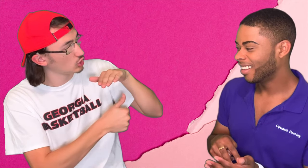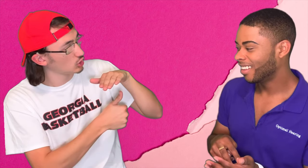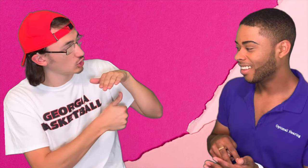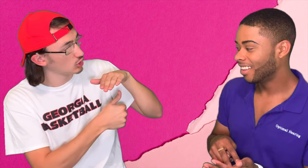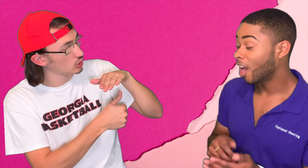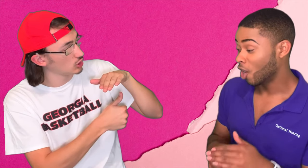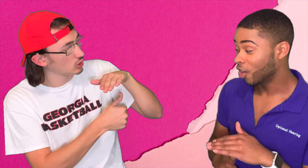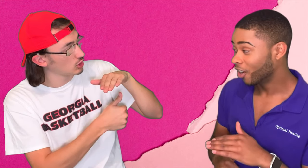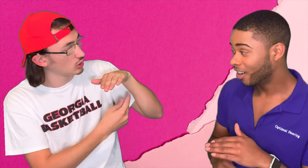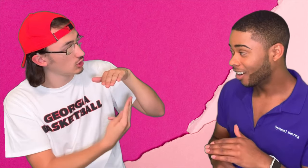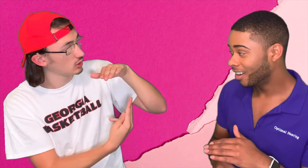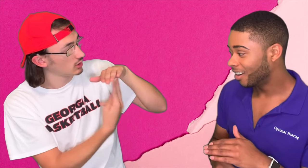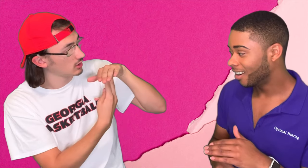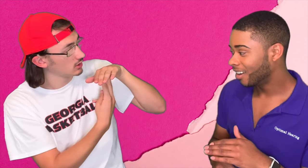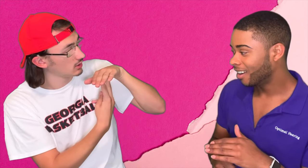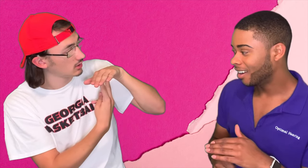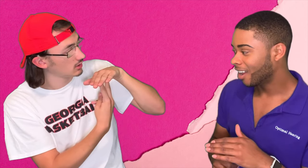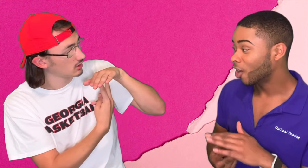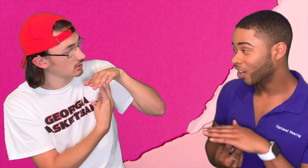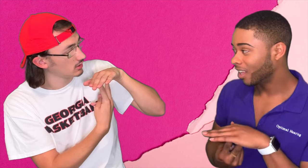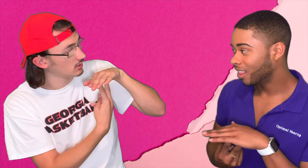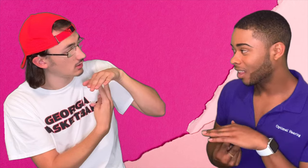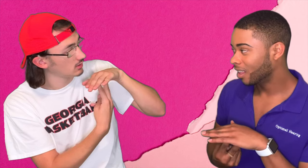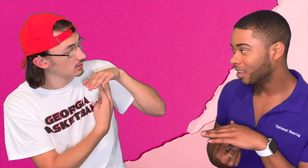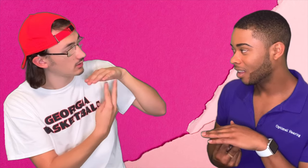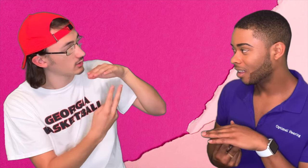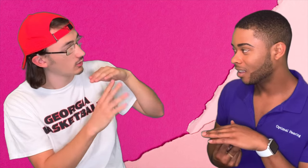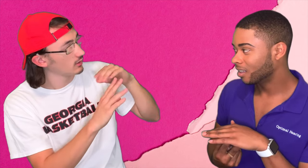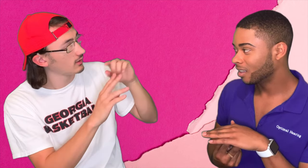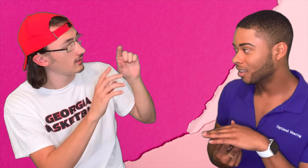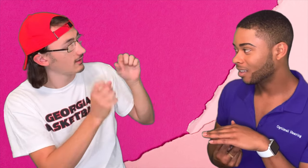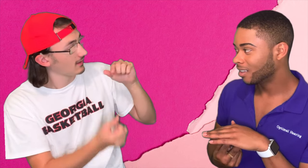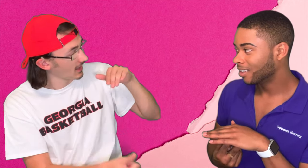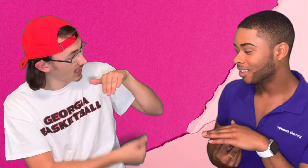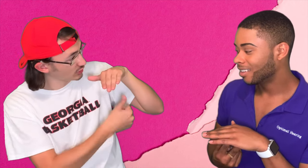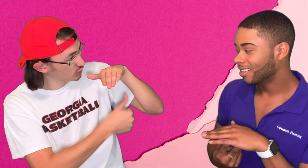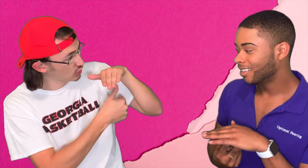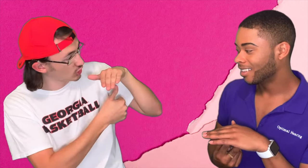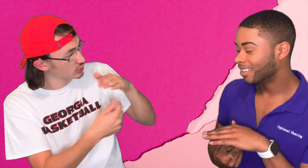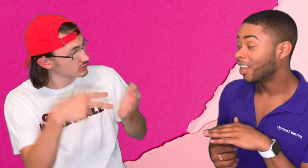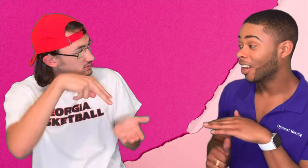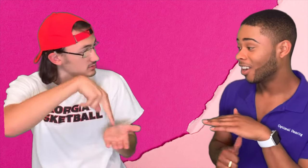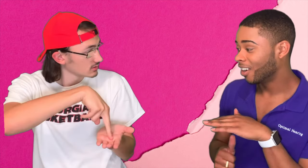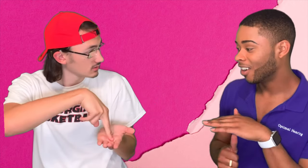Luke: Under Bryce: Under... Underneath Luke: Underst...